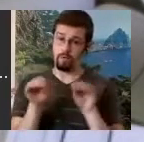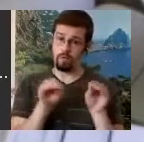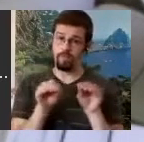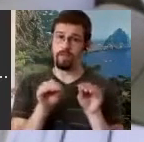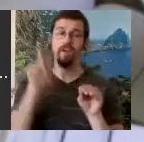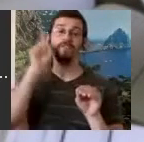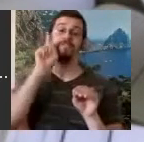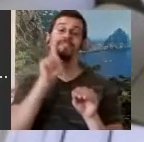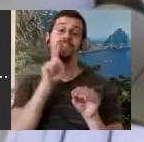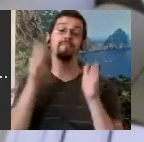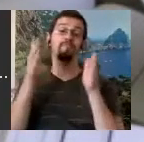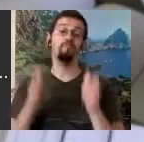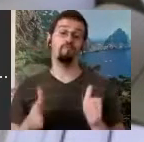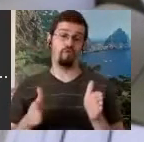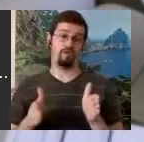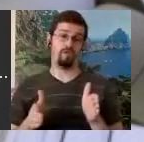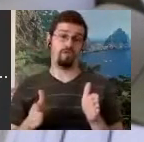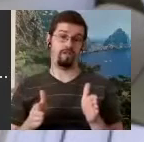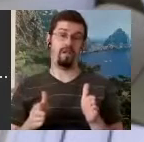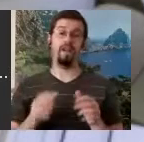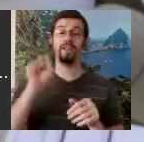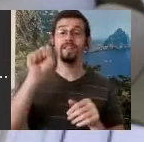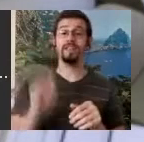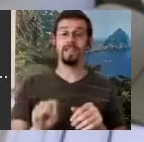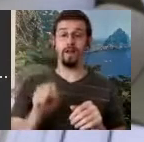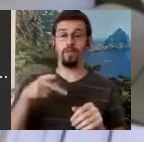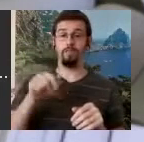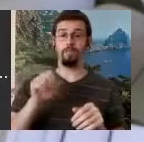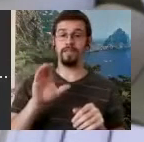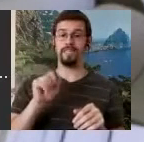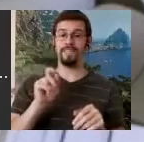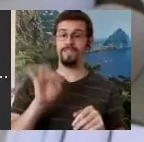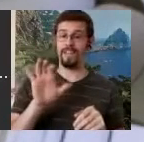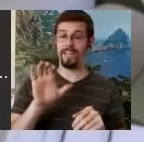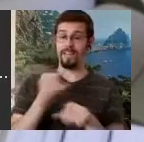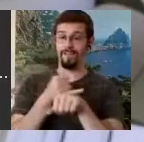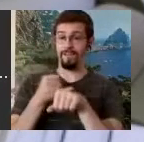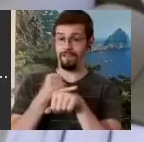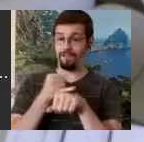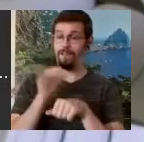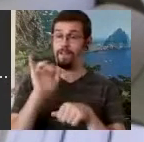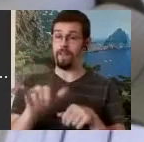South Pacific island and this research project was done back in the seventies.